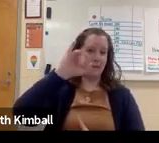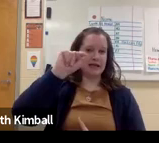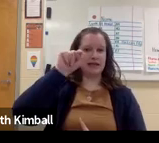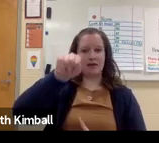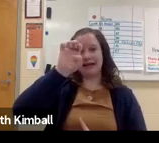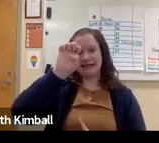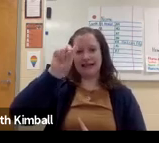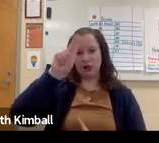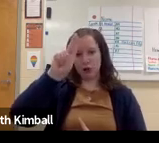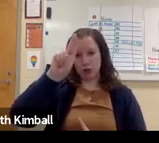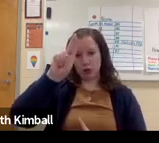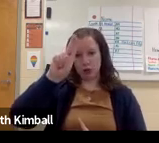And it's called scratch.MIT.edu.